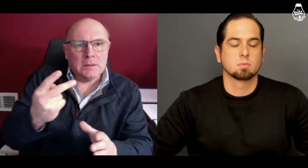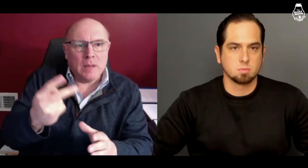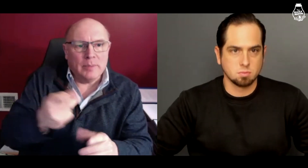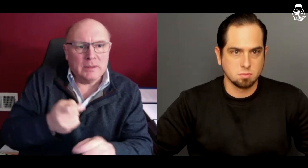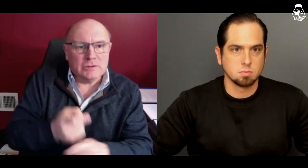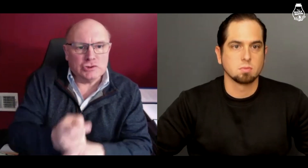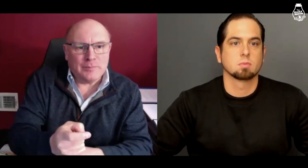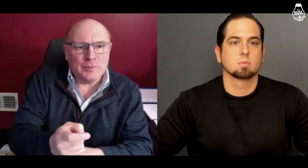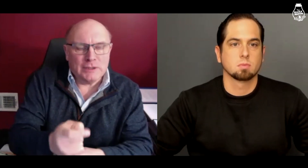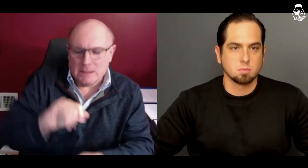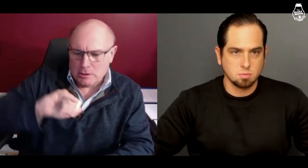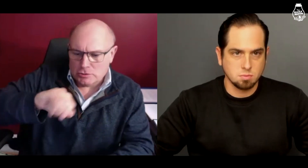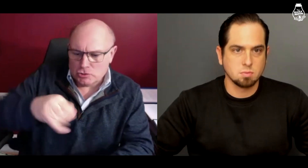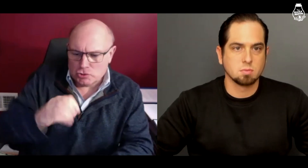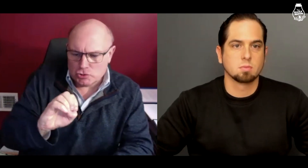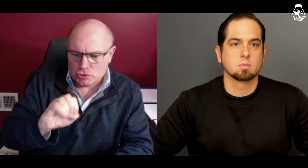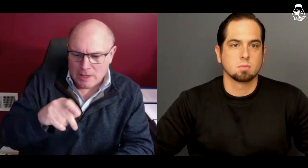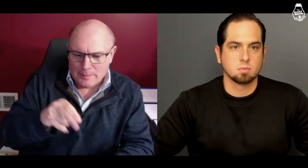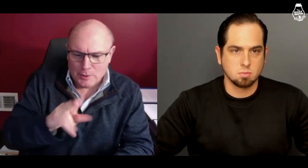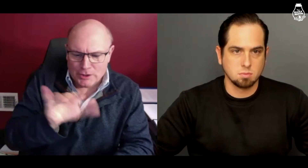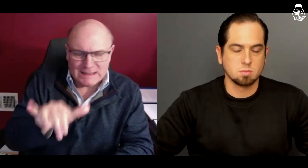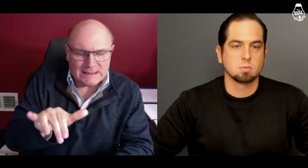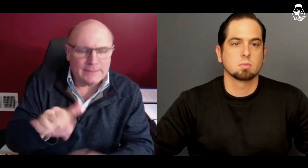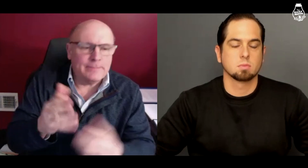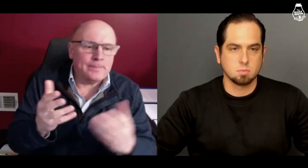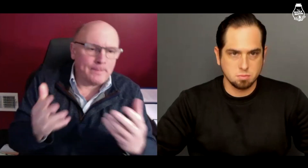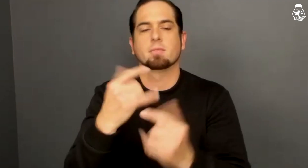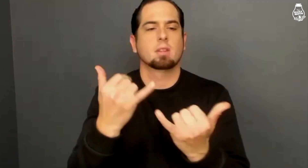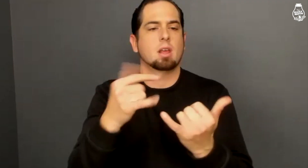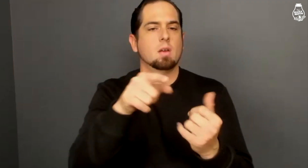Double jeopardy.